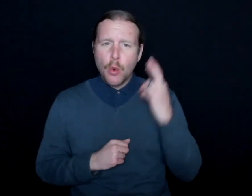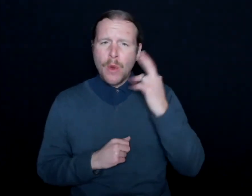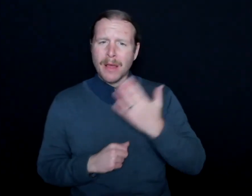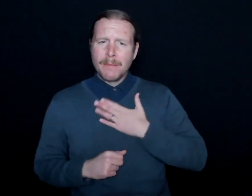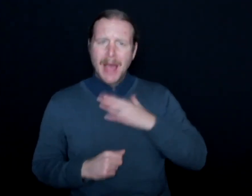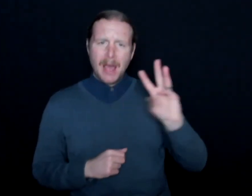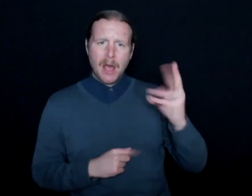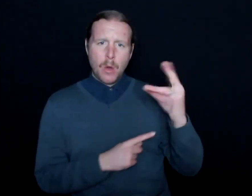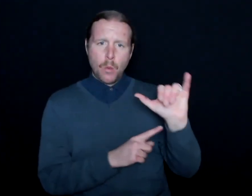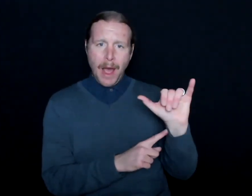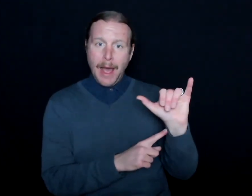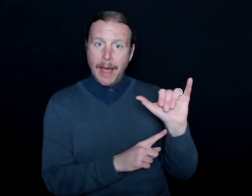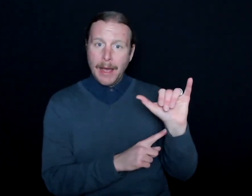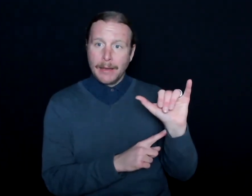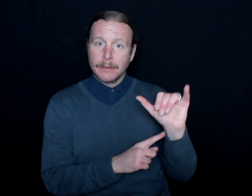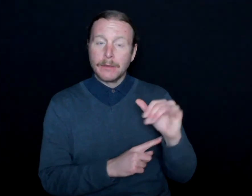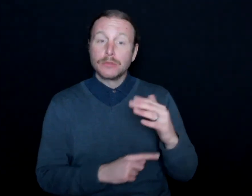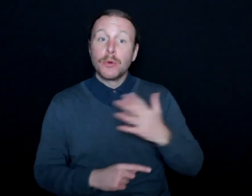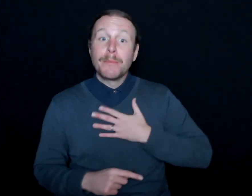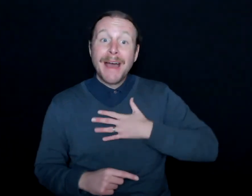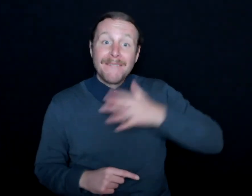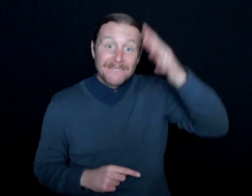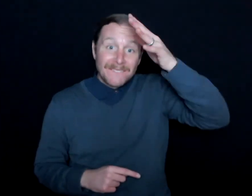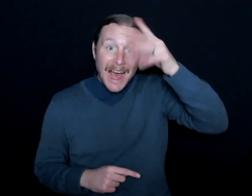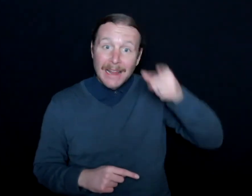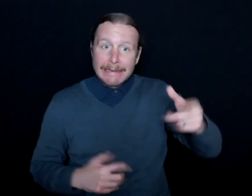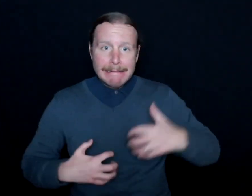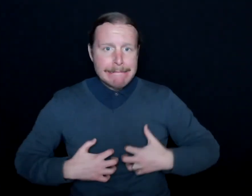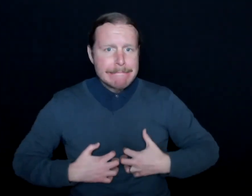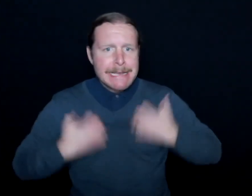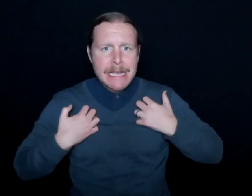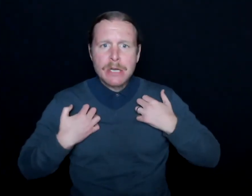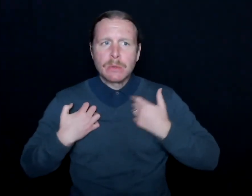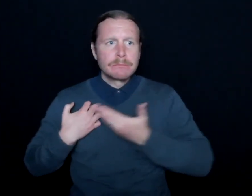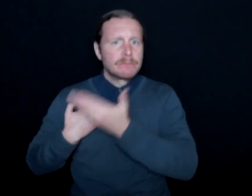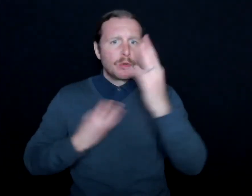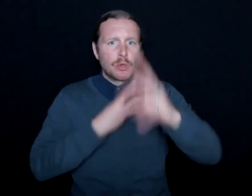It's so that my father, who was angry at this world that excluded him--